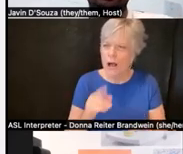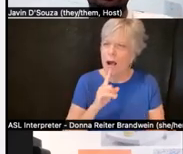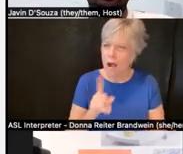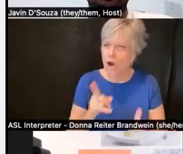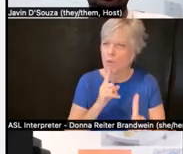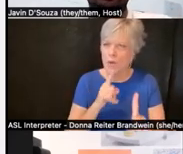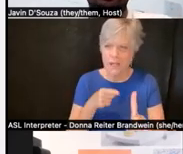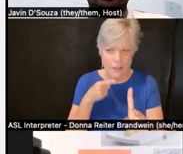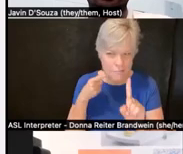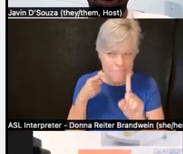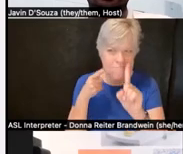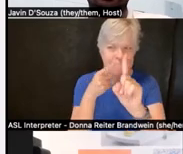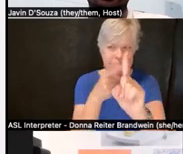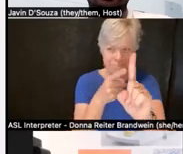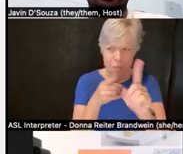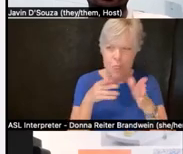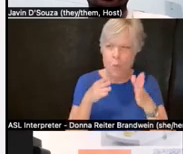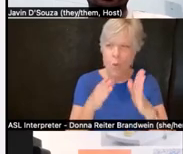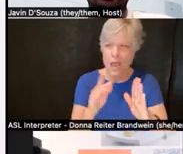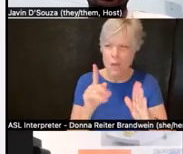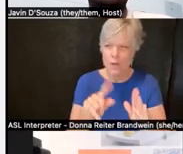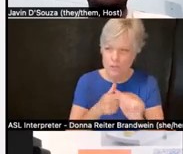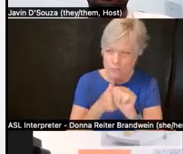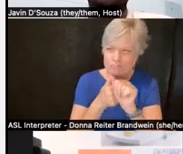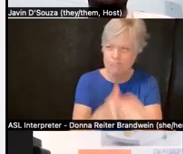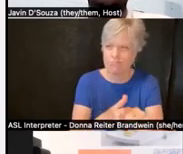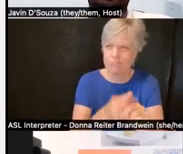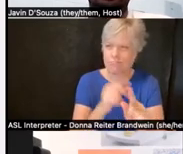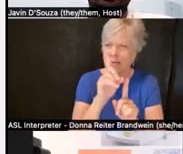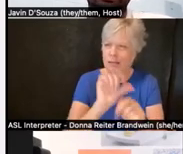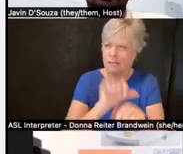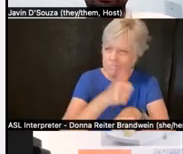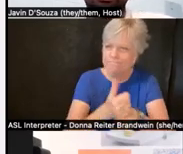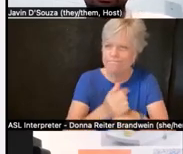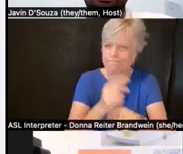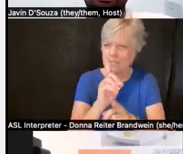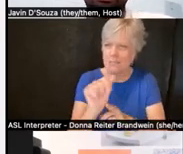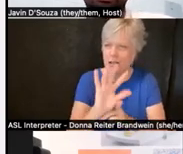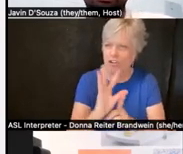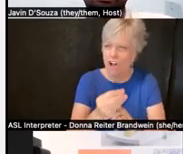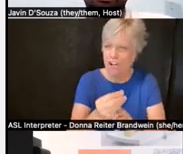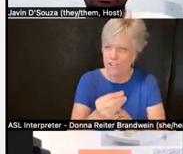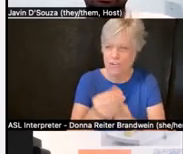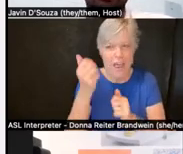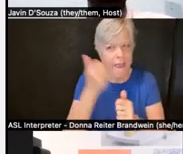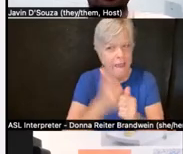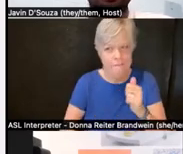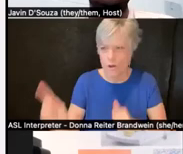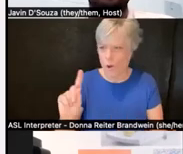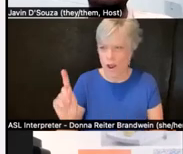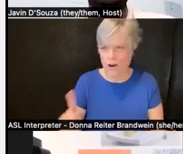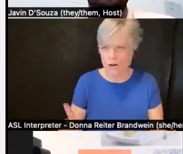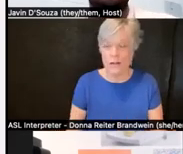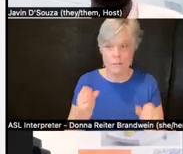of Disability Cultural Centers everywhere in multiple forms. "A disability art..."